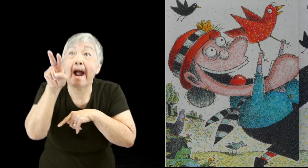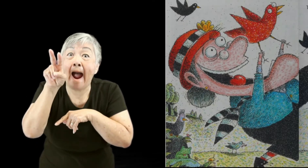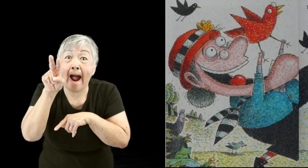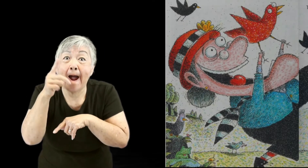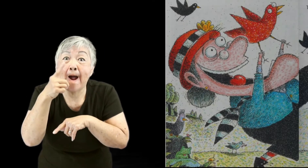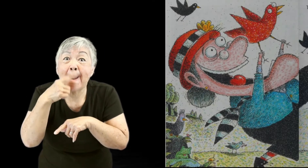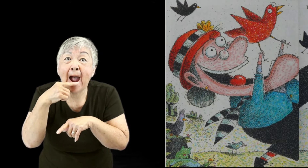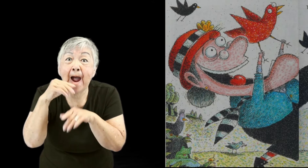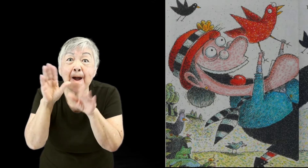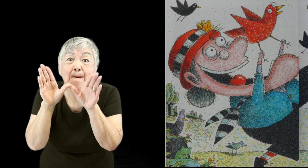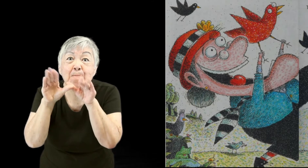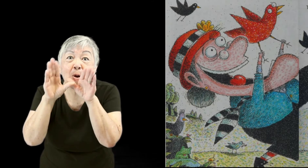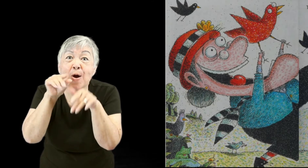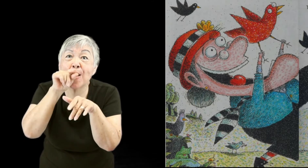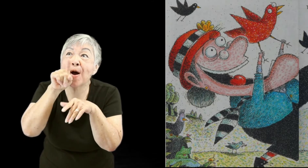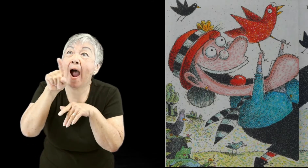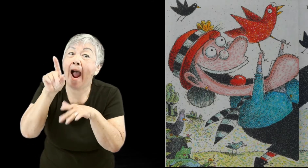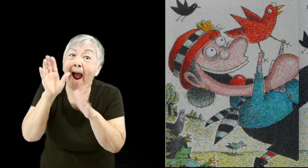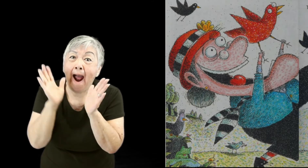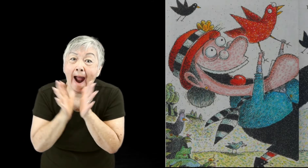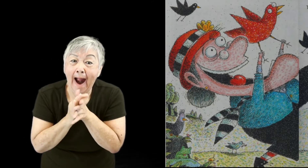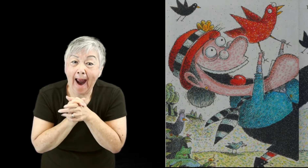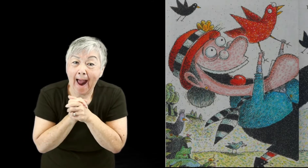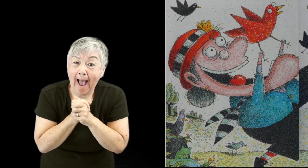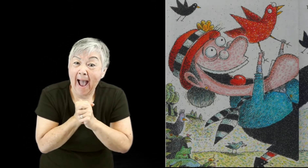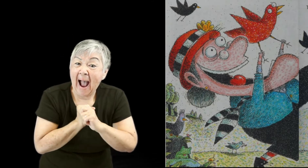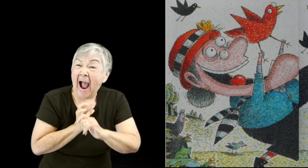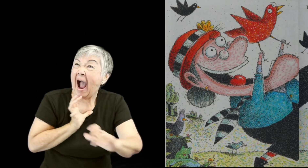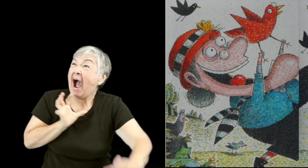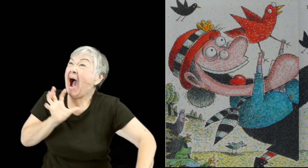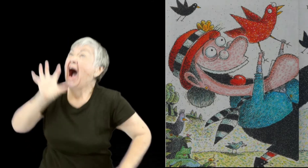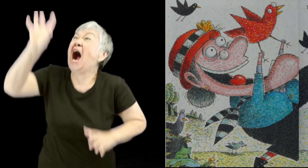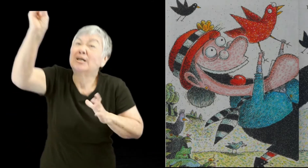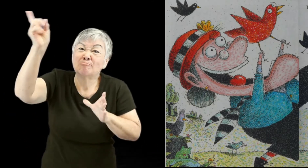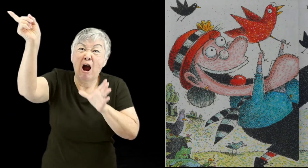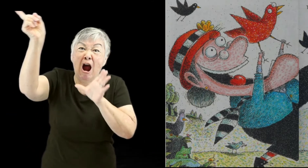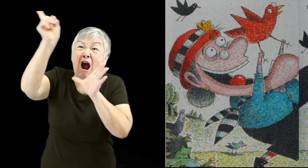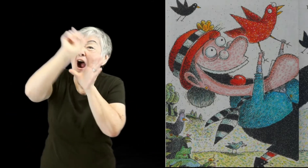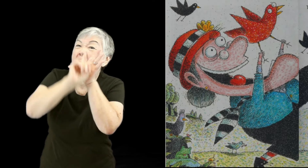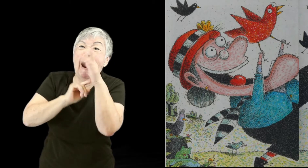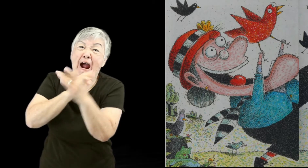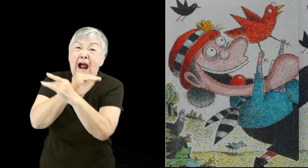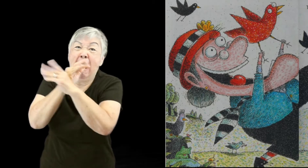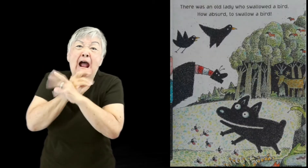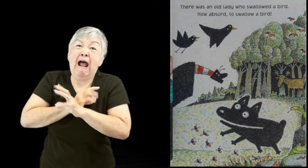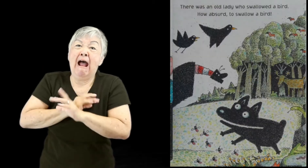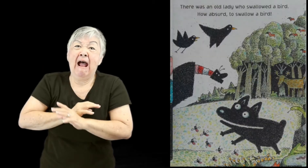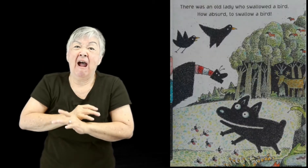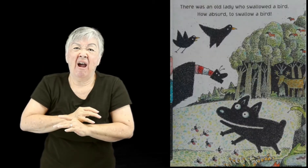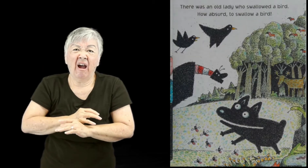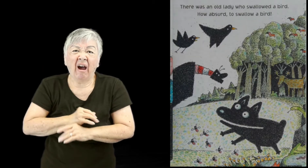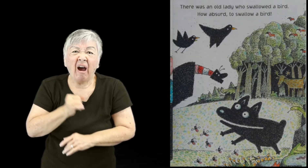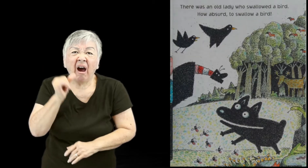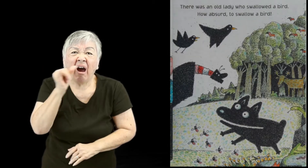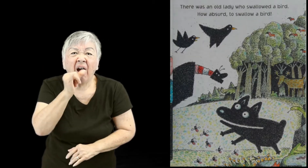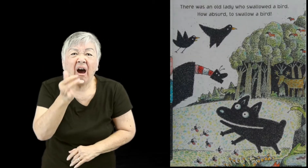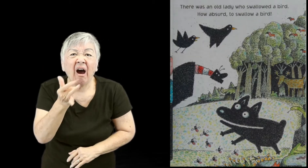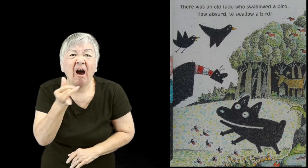There was an old lady who swallowed a bird. How absurd to swallow a bird!